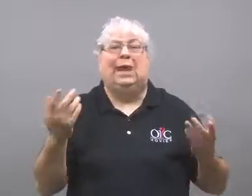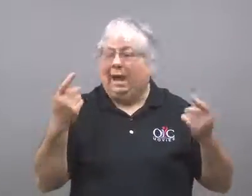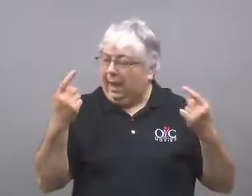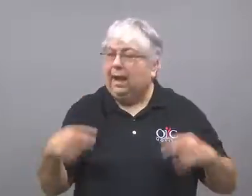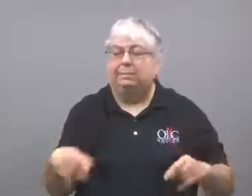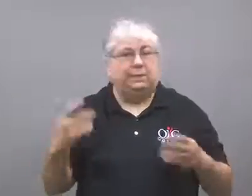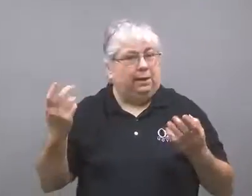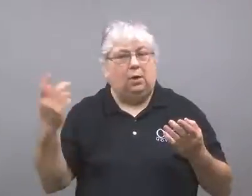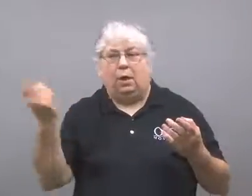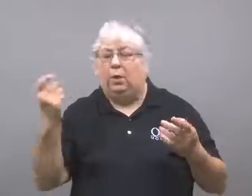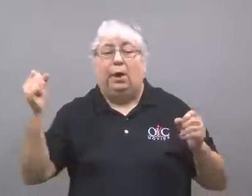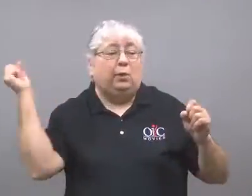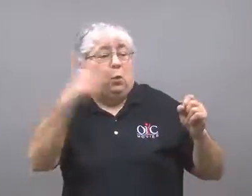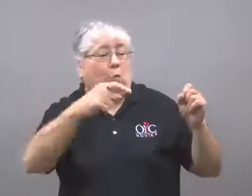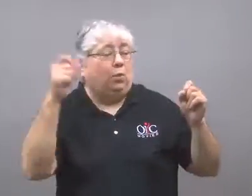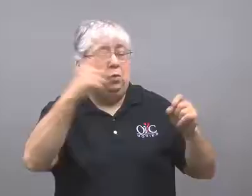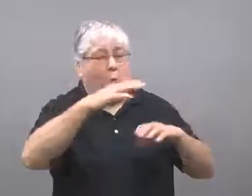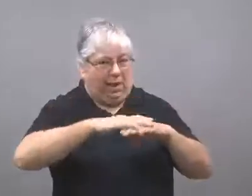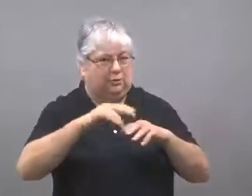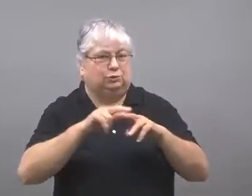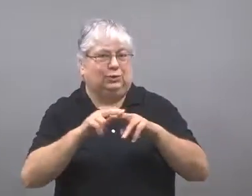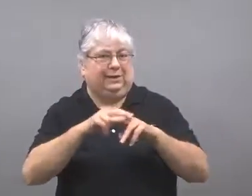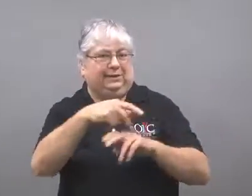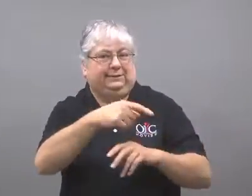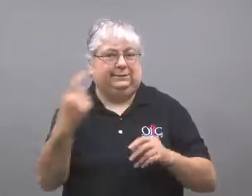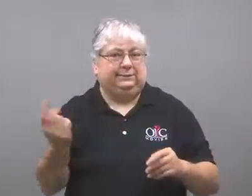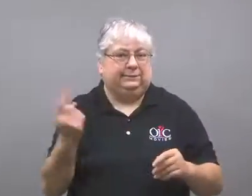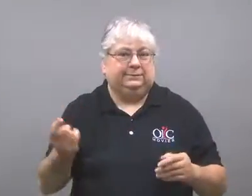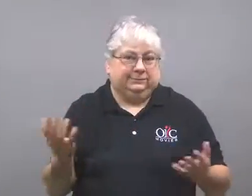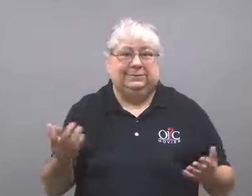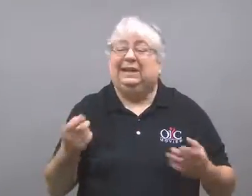Things often are thrown at trains.